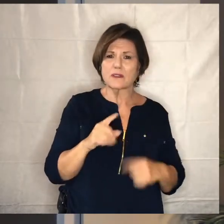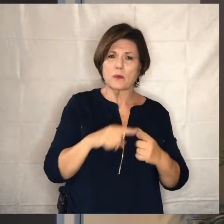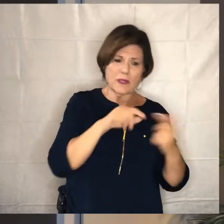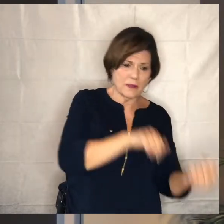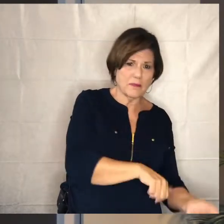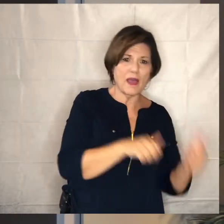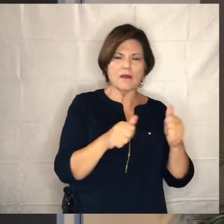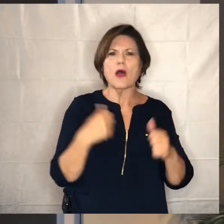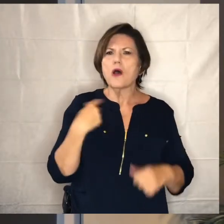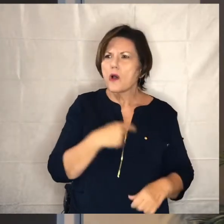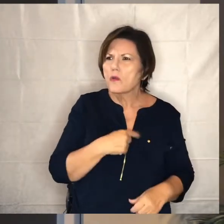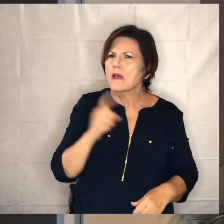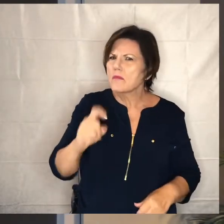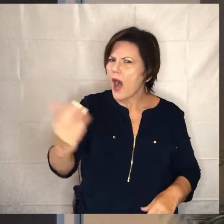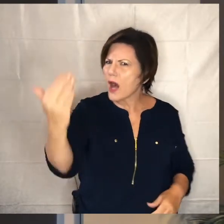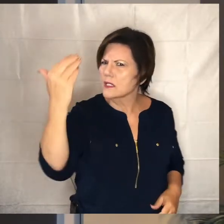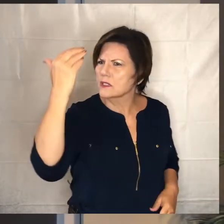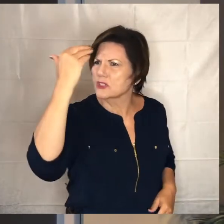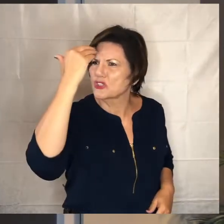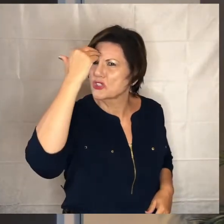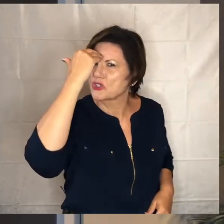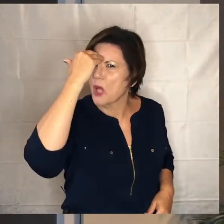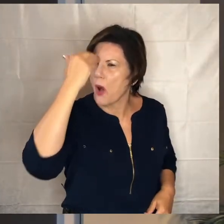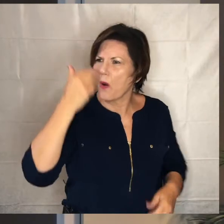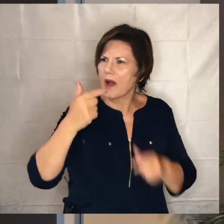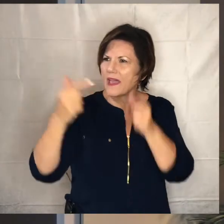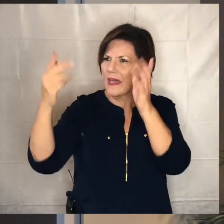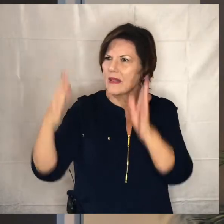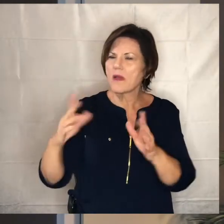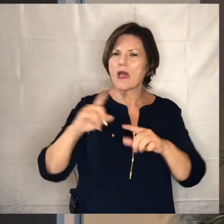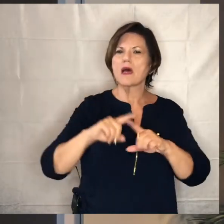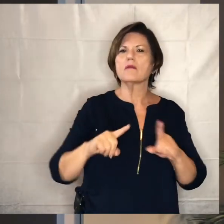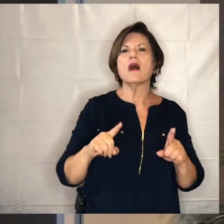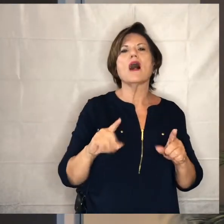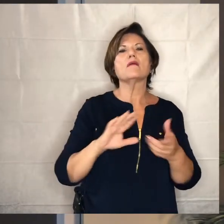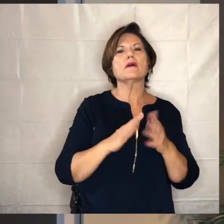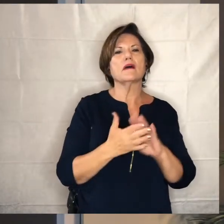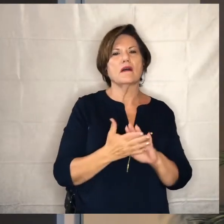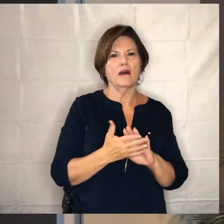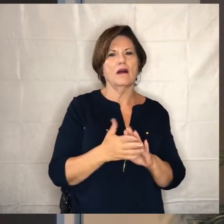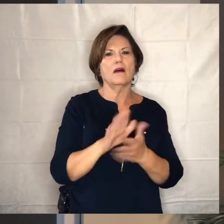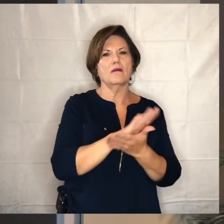the enemy and yet be gentle as the spirit among us